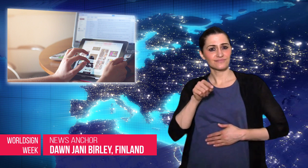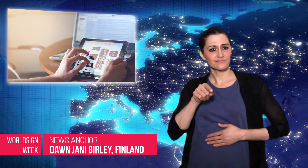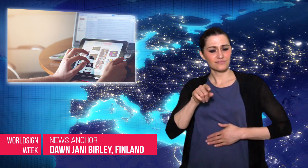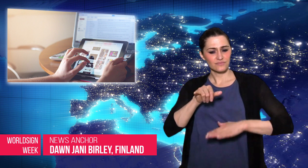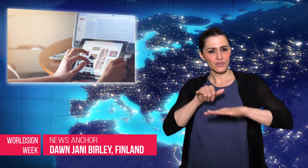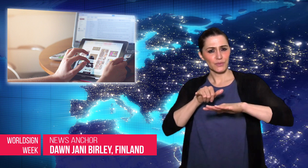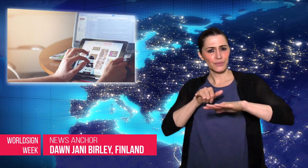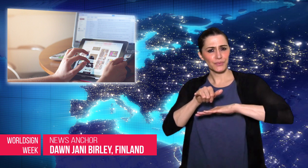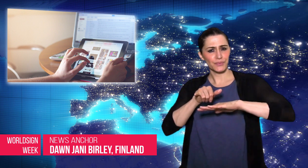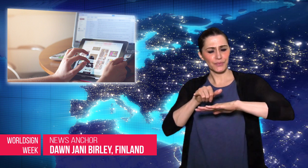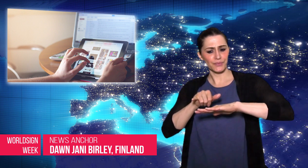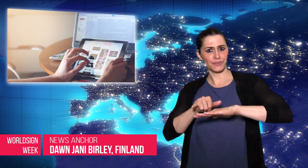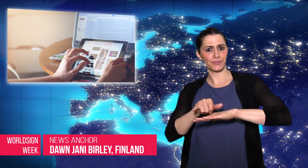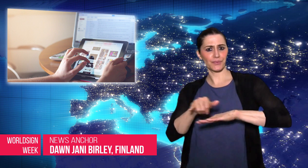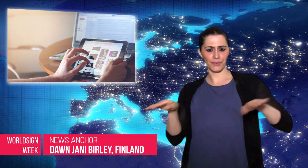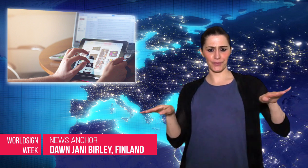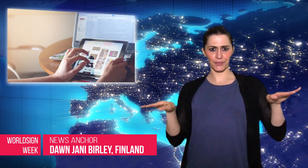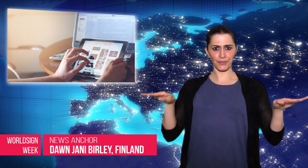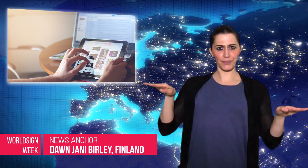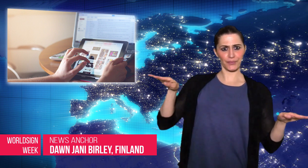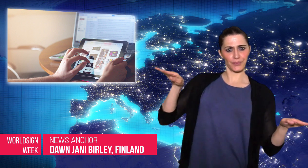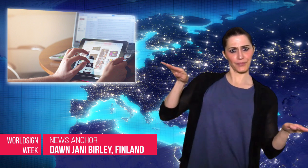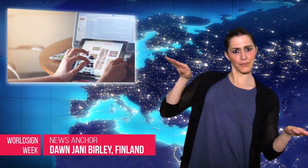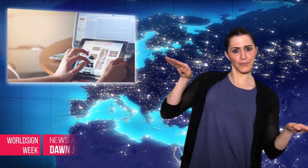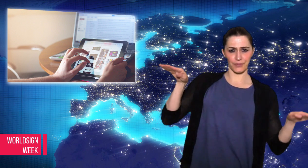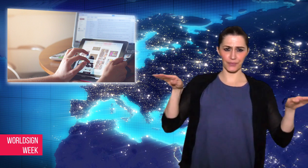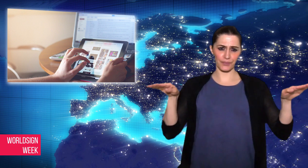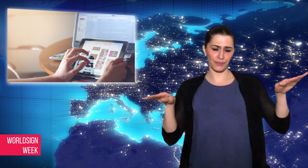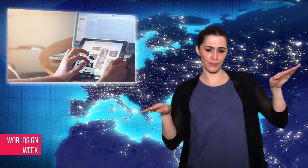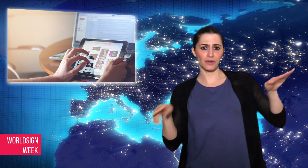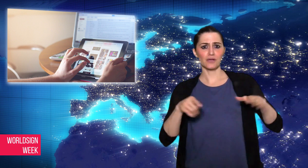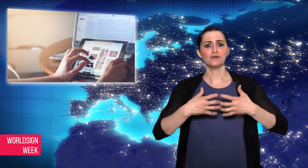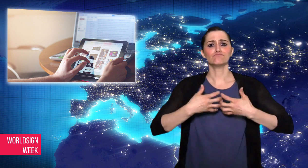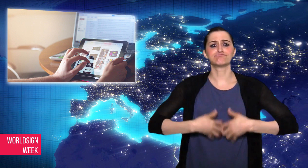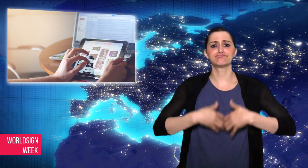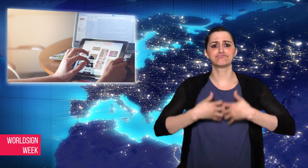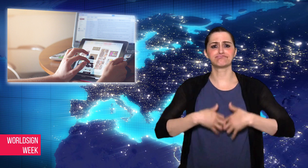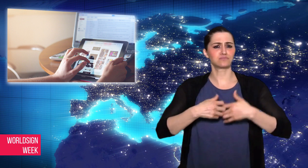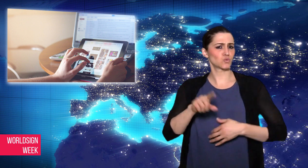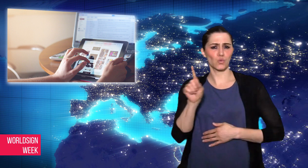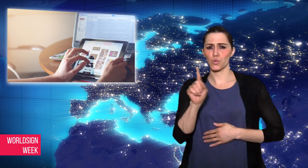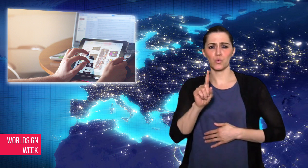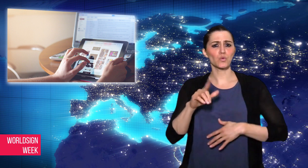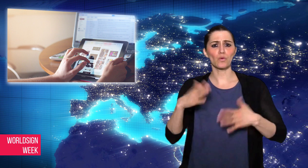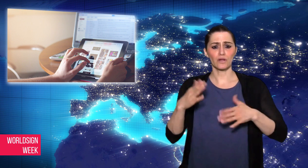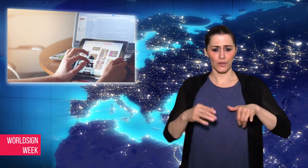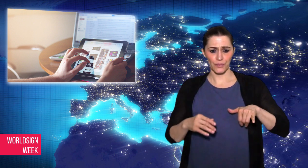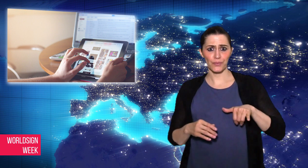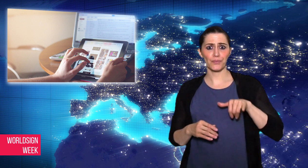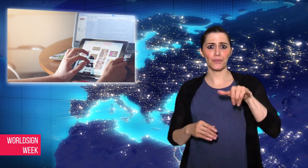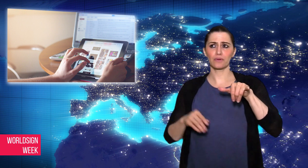Dawn: A solar-powered drone called